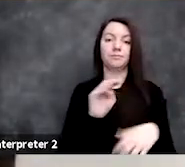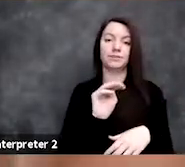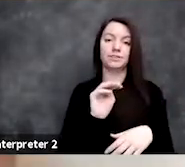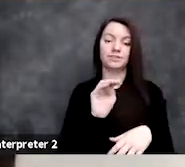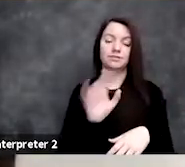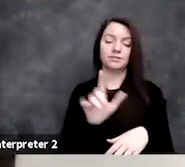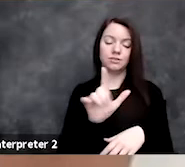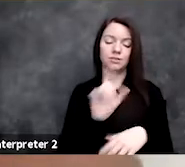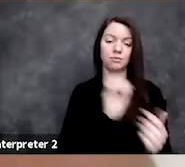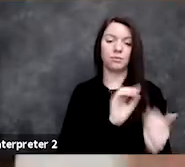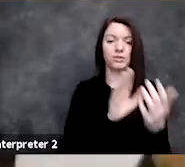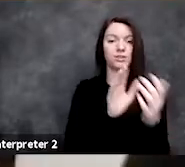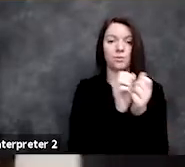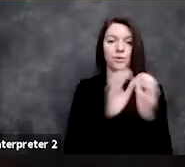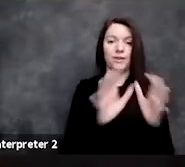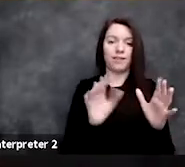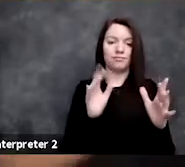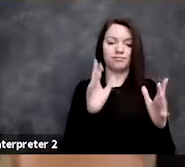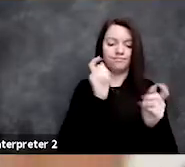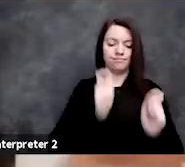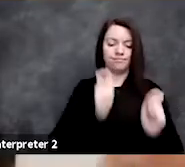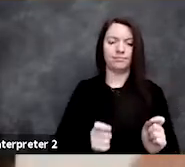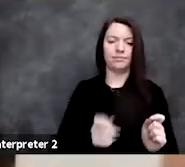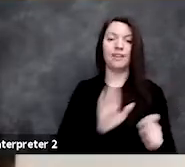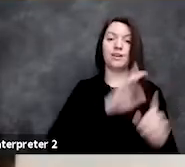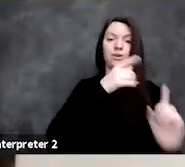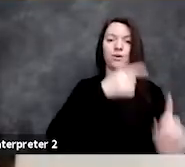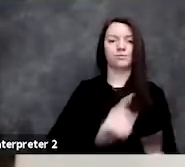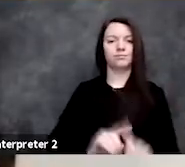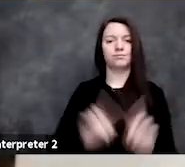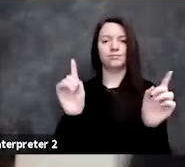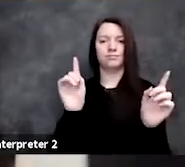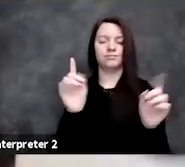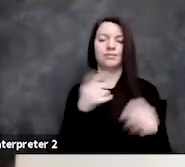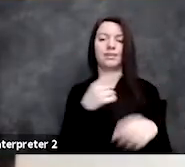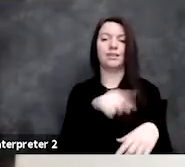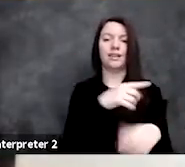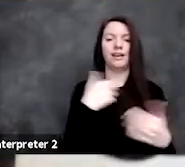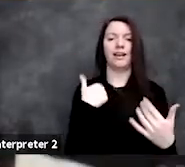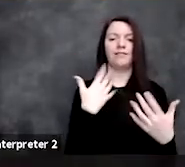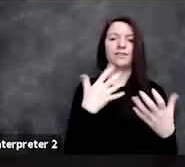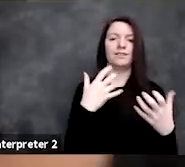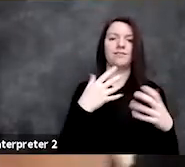they're not trying to accomplish these things, they're trying to have this sort of high utility,